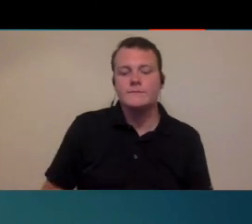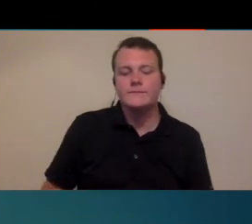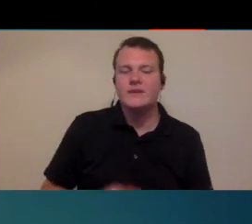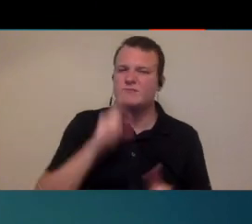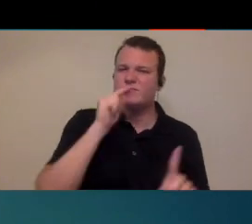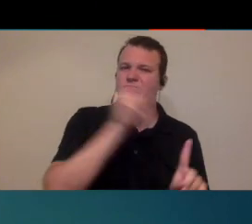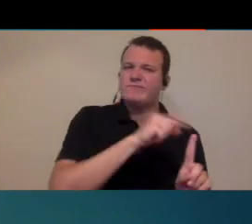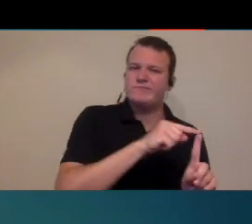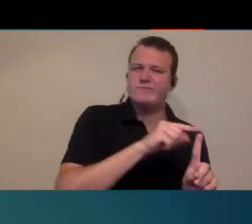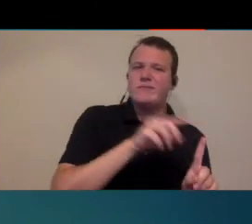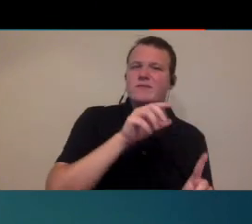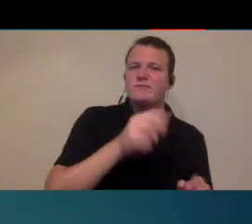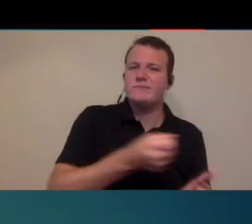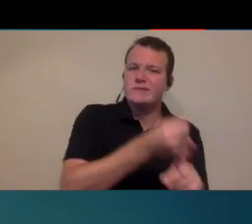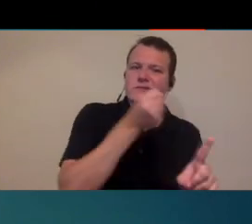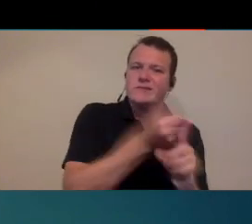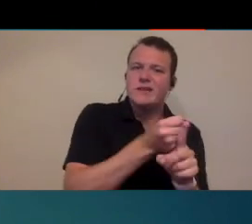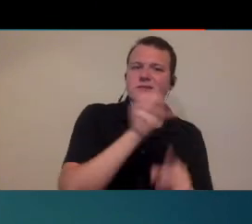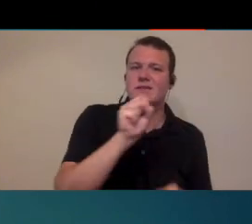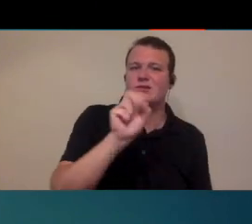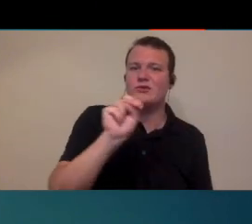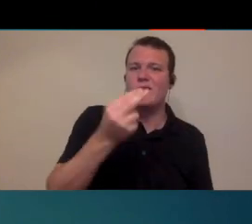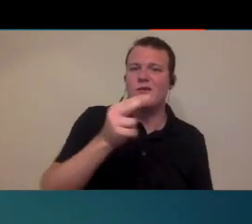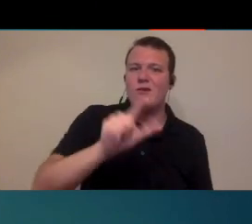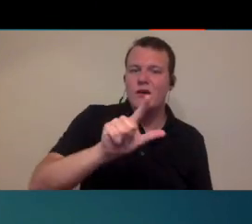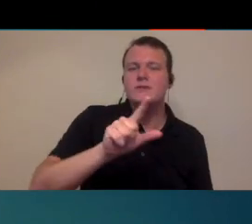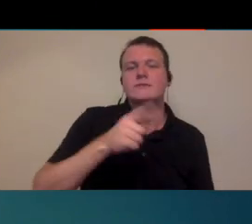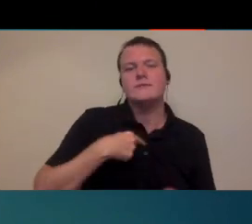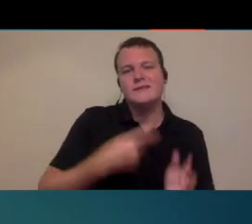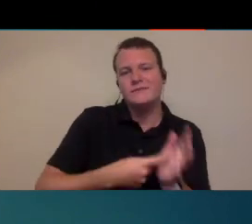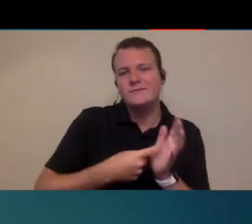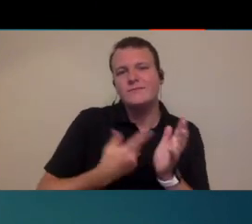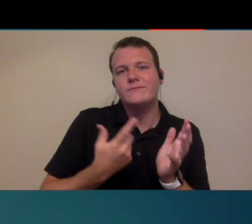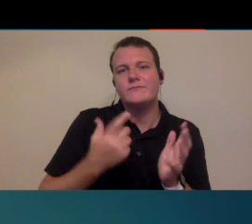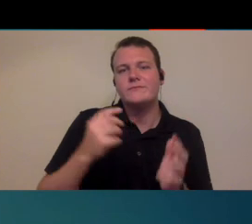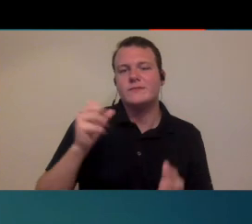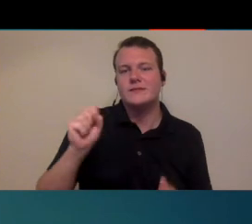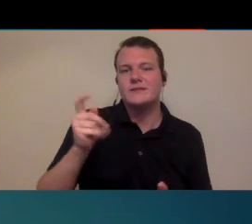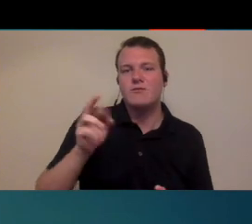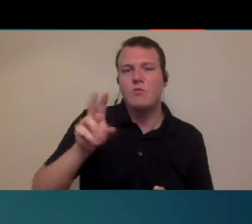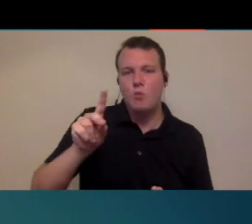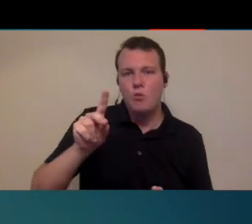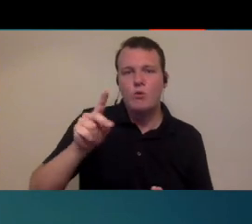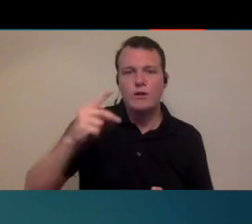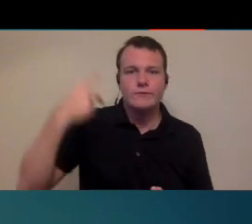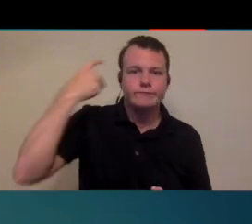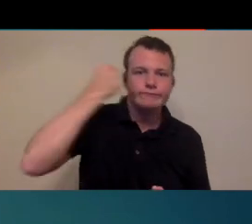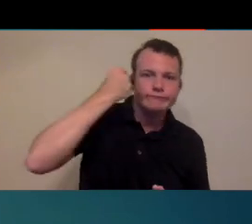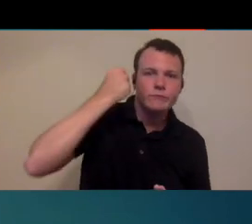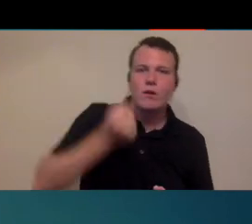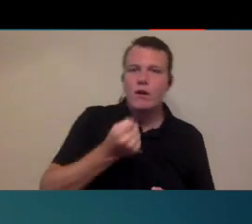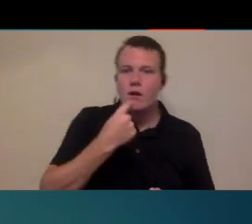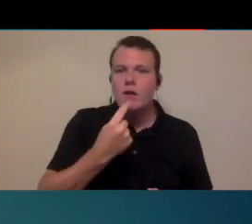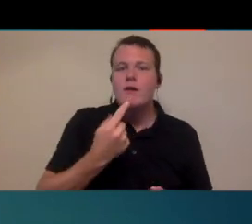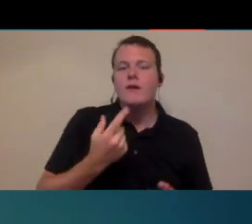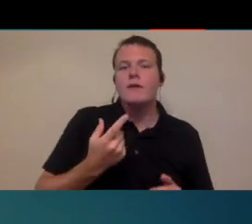would benefit from steroid treatment because those really need to be done within a couple of weeks in order for them to be effective so waiting would